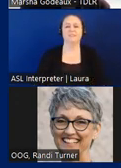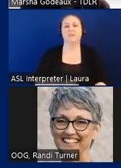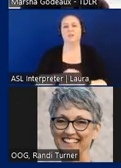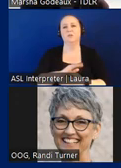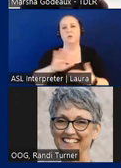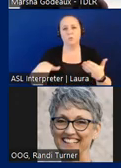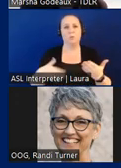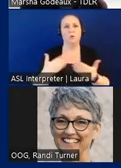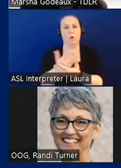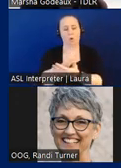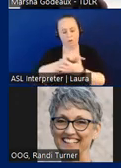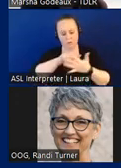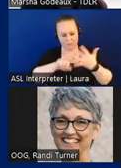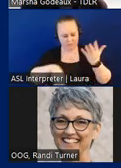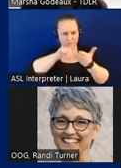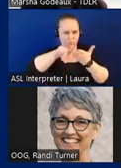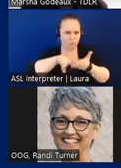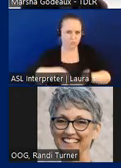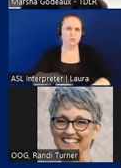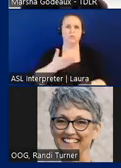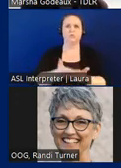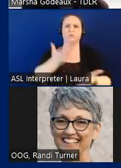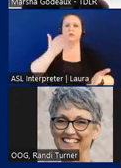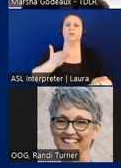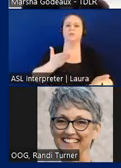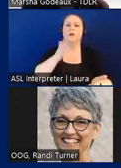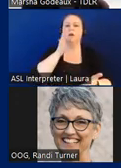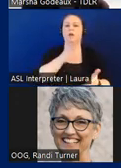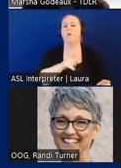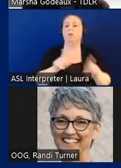researched and verified a prosecutor will work with the owner regarding getting construction